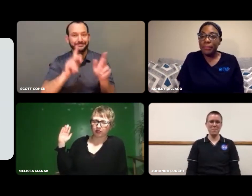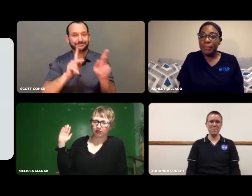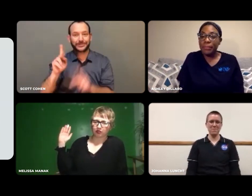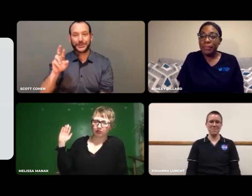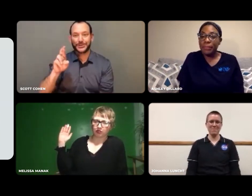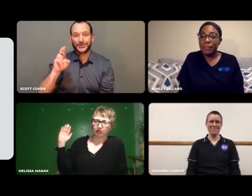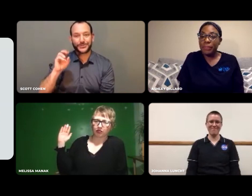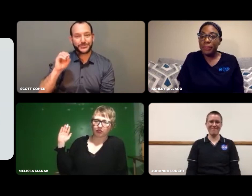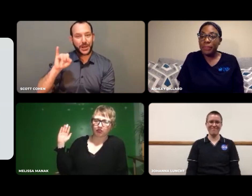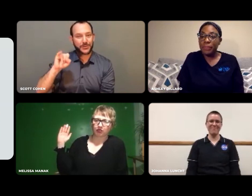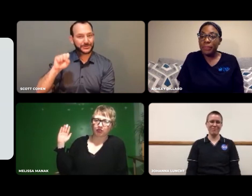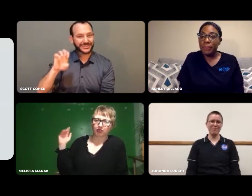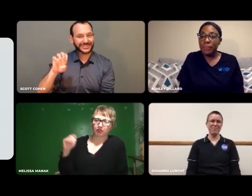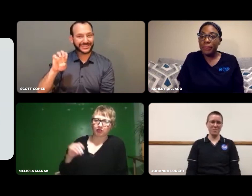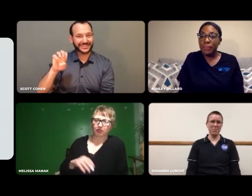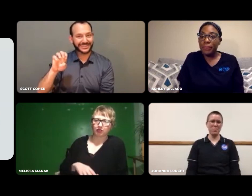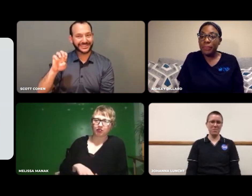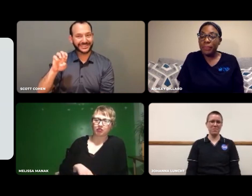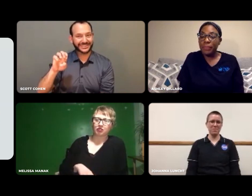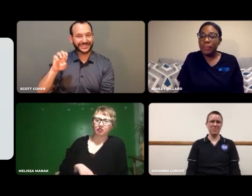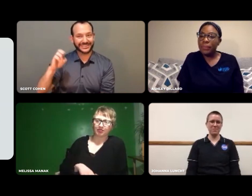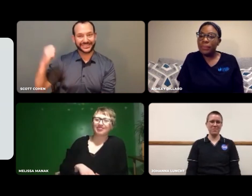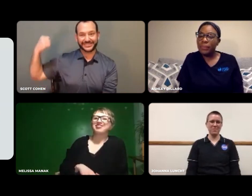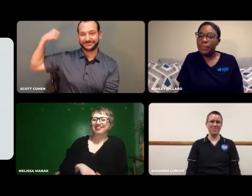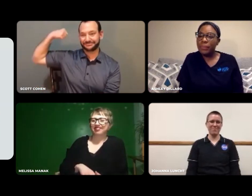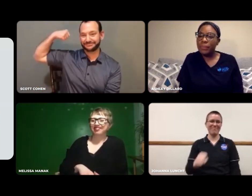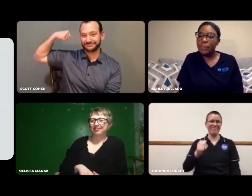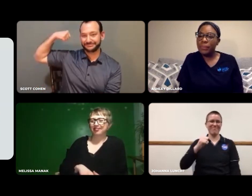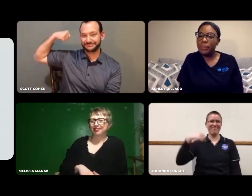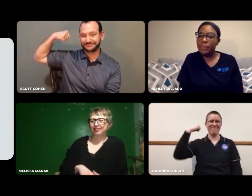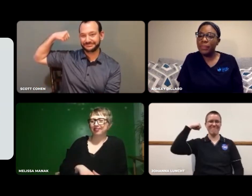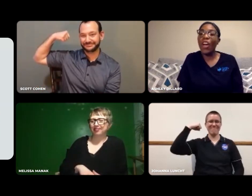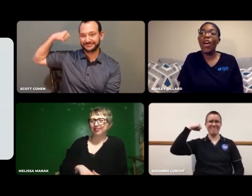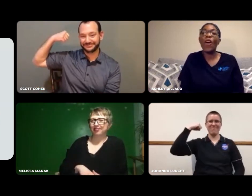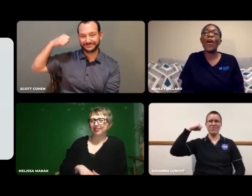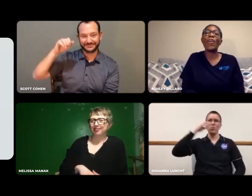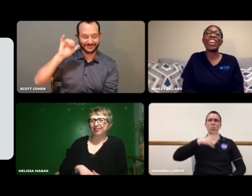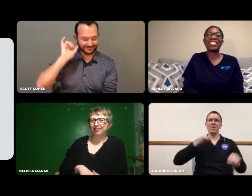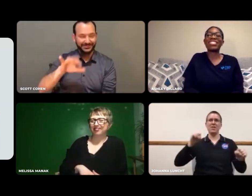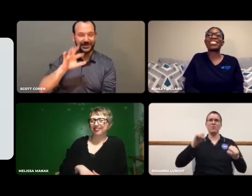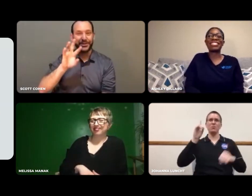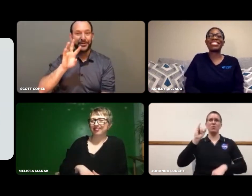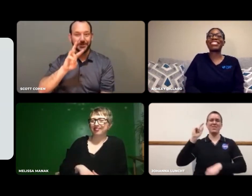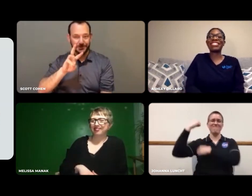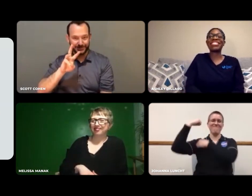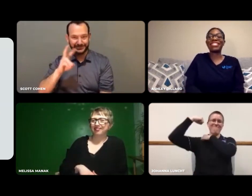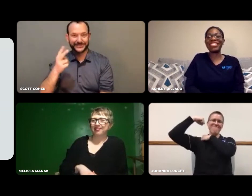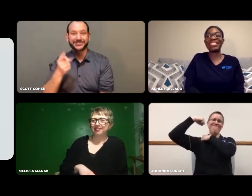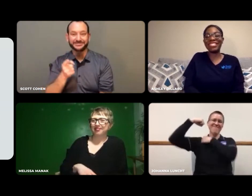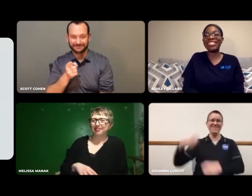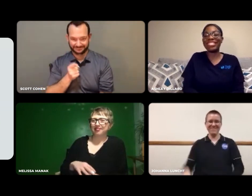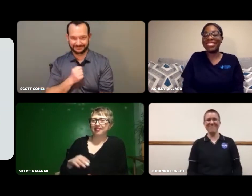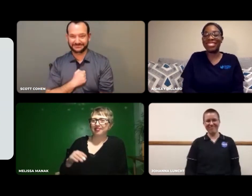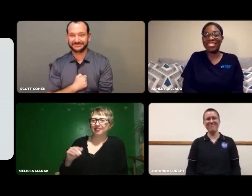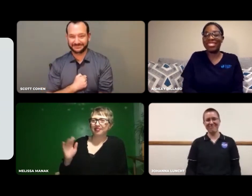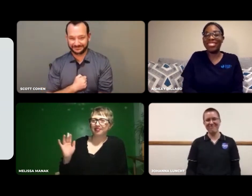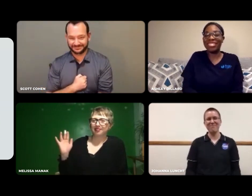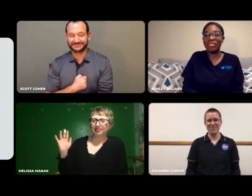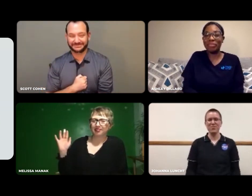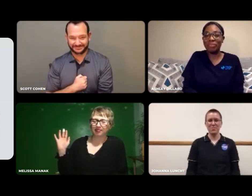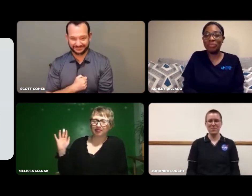It also applies to Rosie, the World War II poster, right?